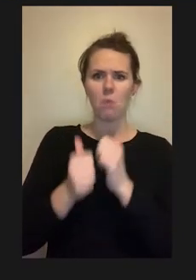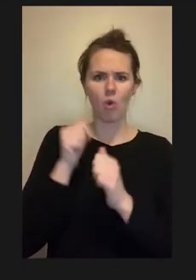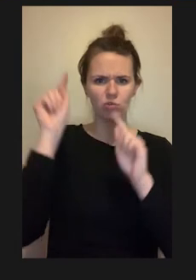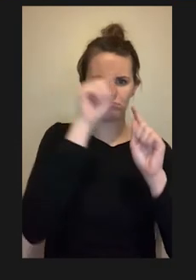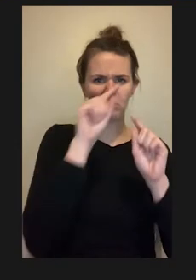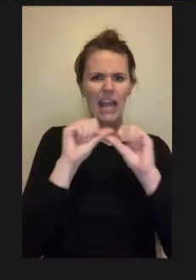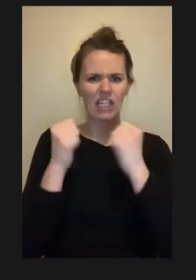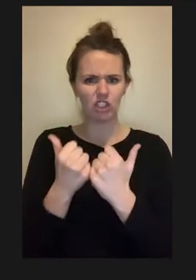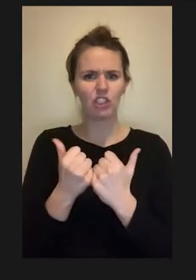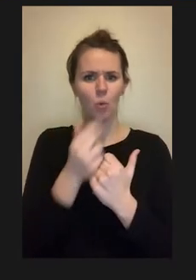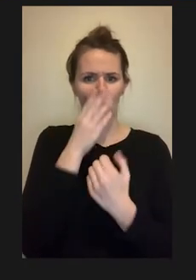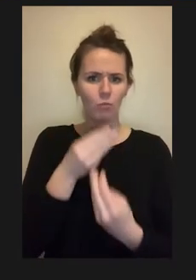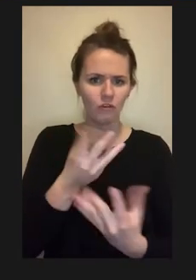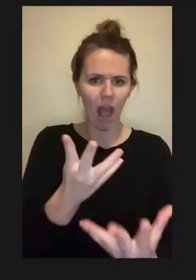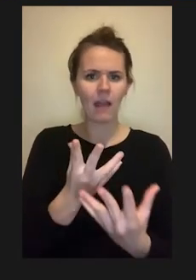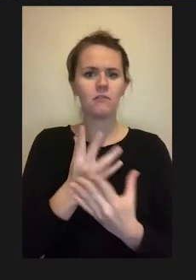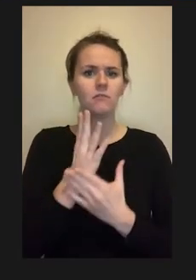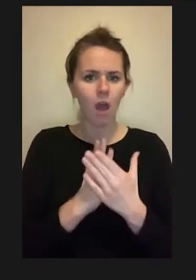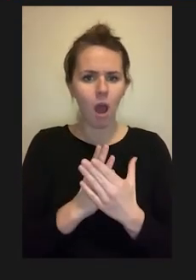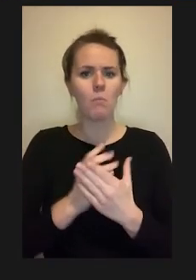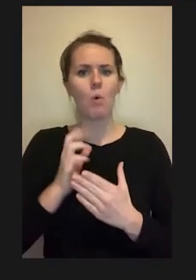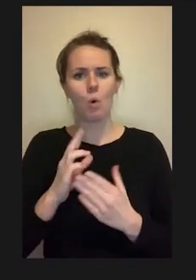accommodations and many more were willing, but